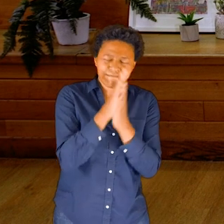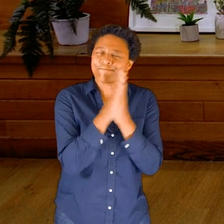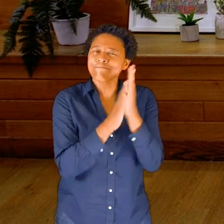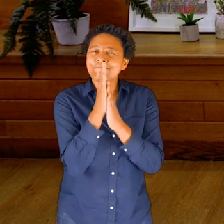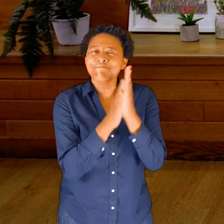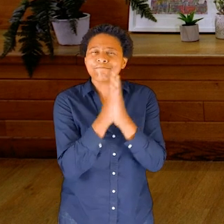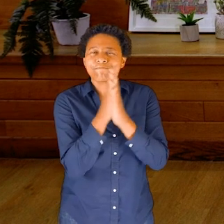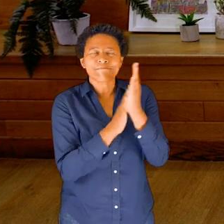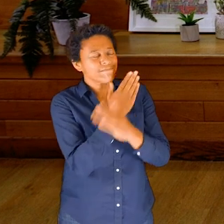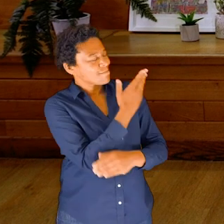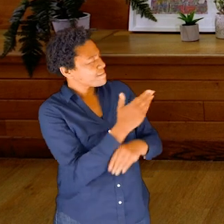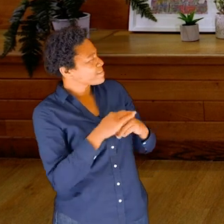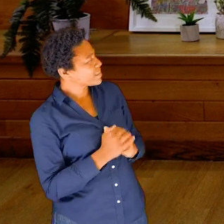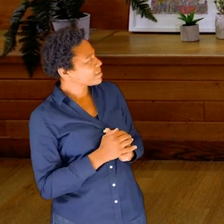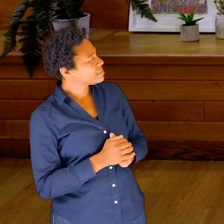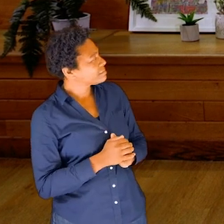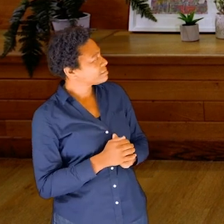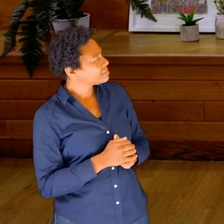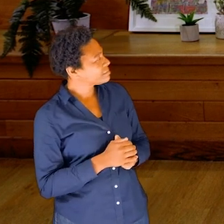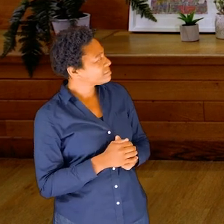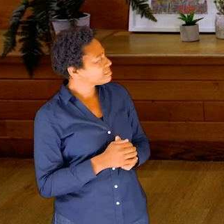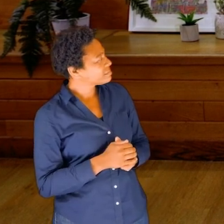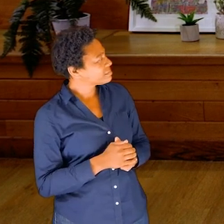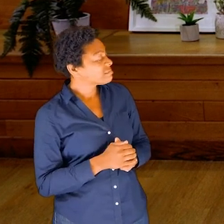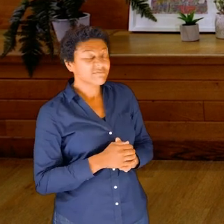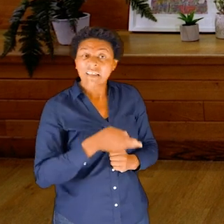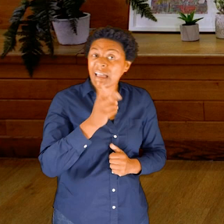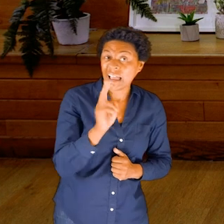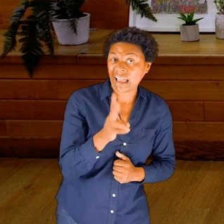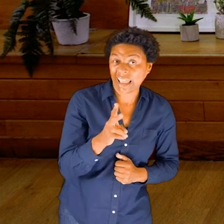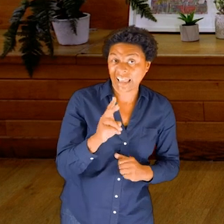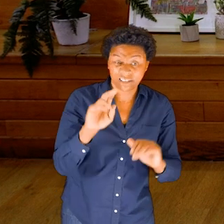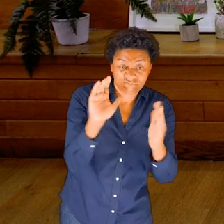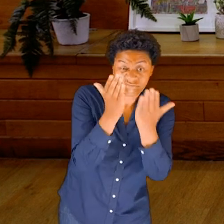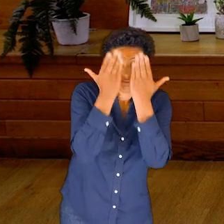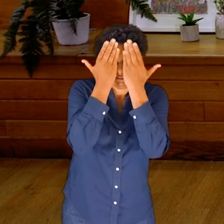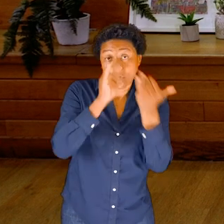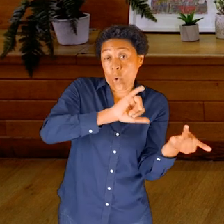We’re going to do the same thing with the eyes one at a time, or both at the same time; whatever is more comfortable for you.